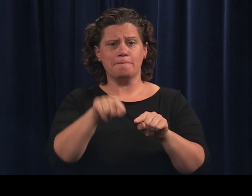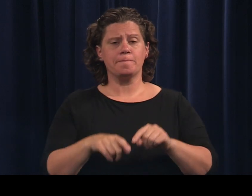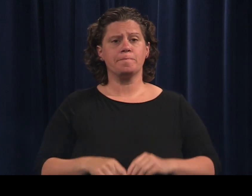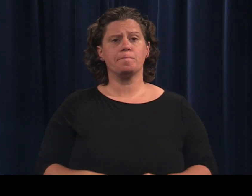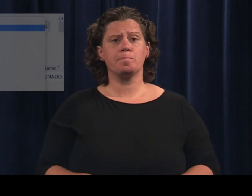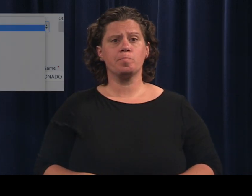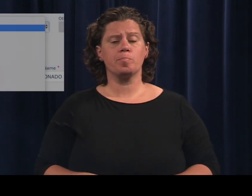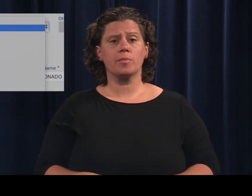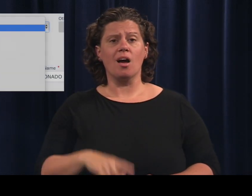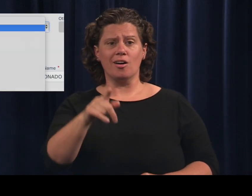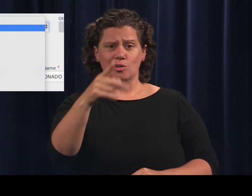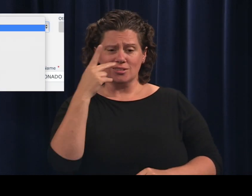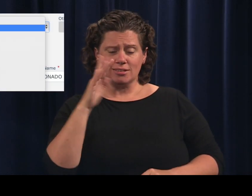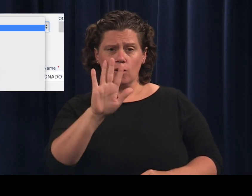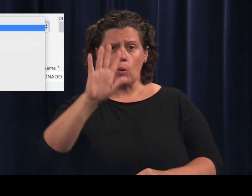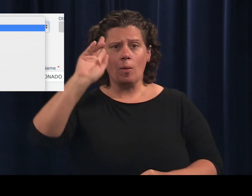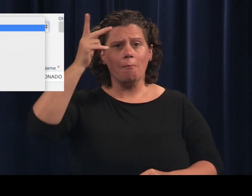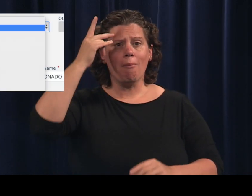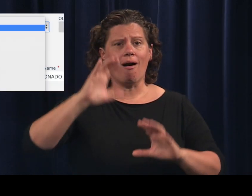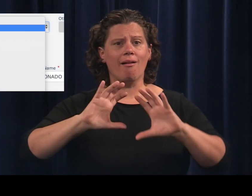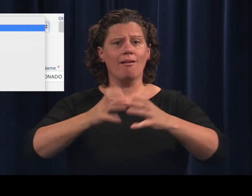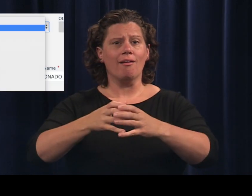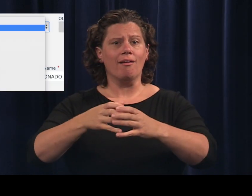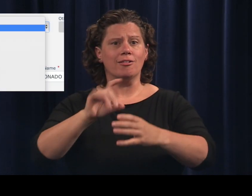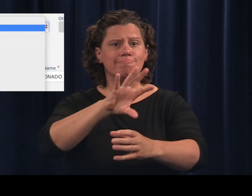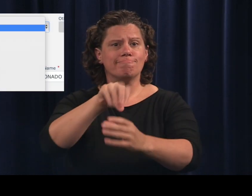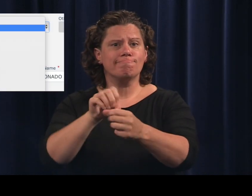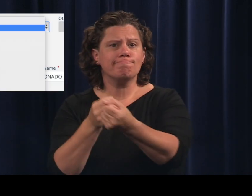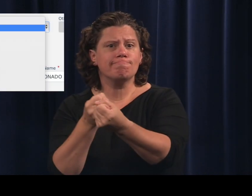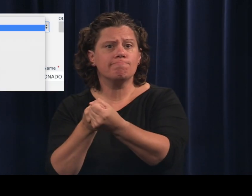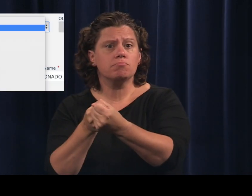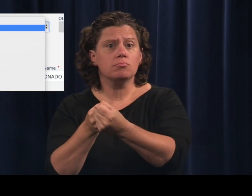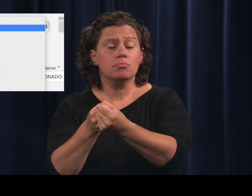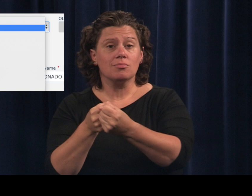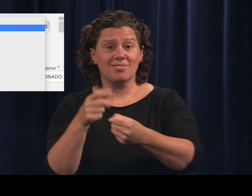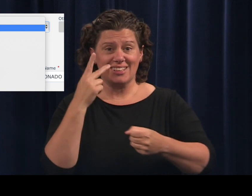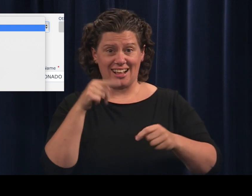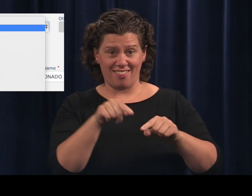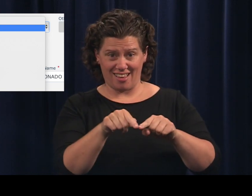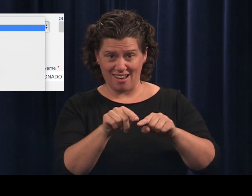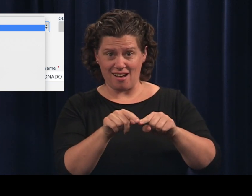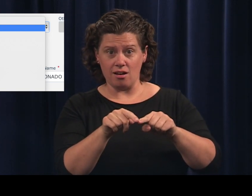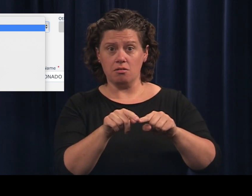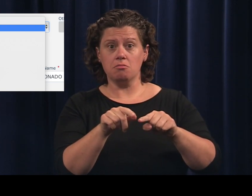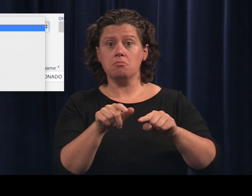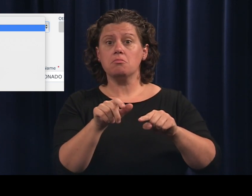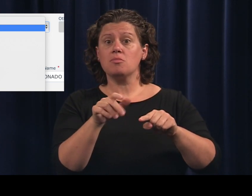To change your political party click in the field